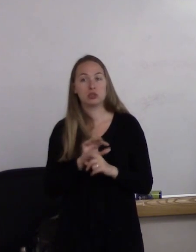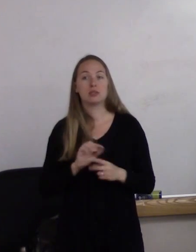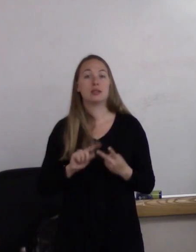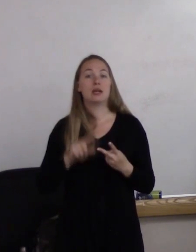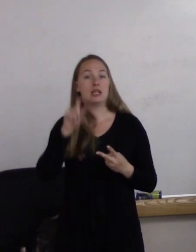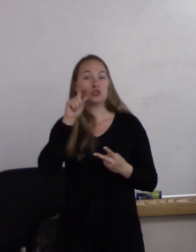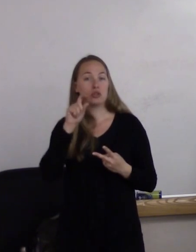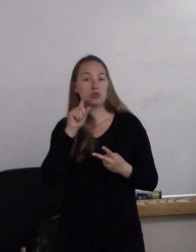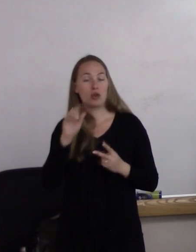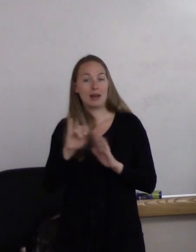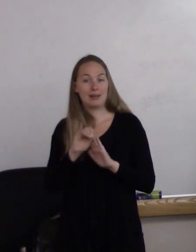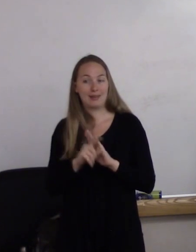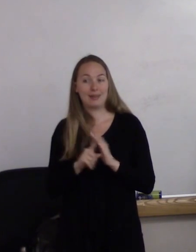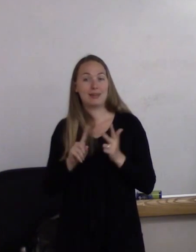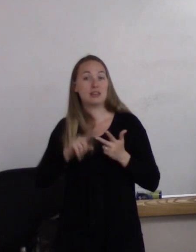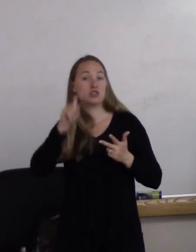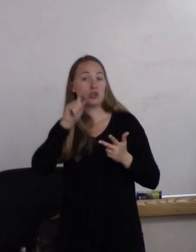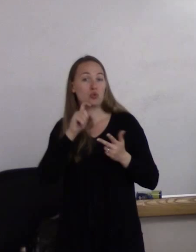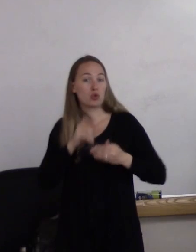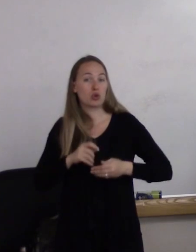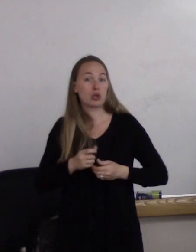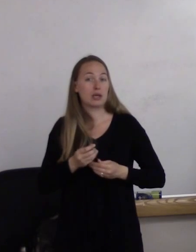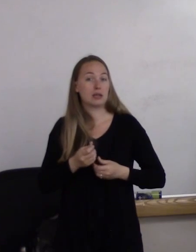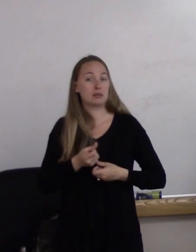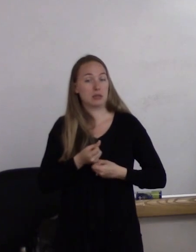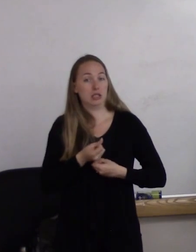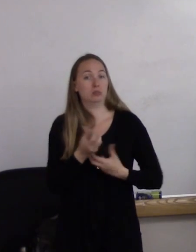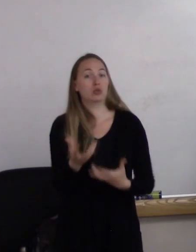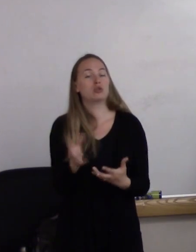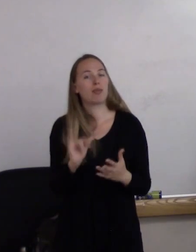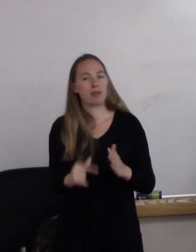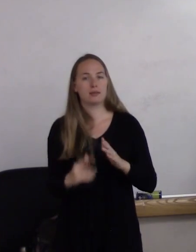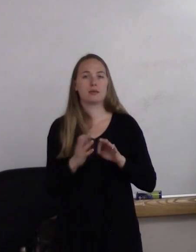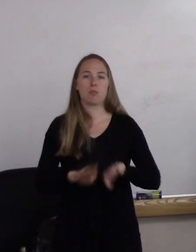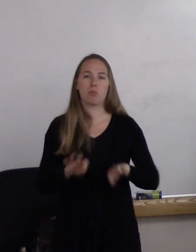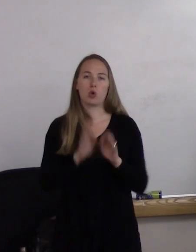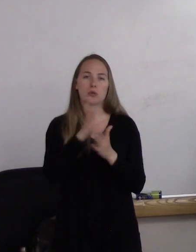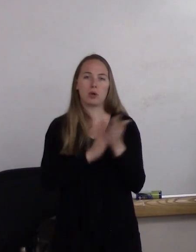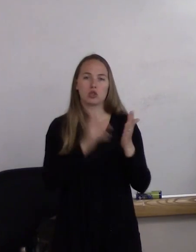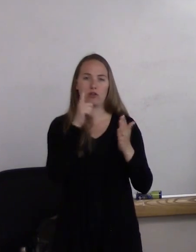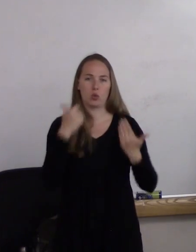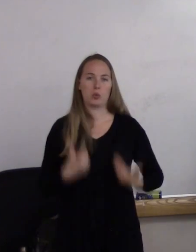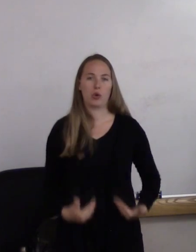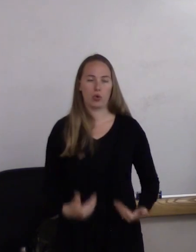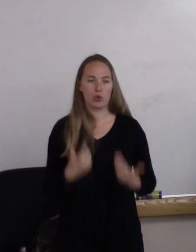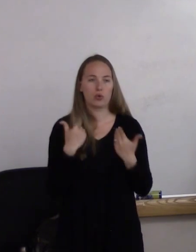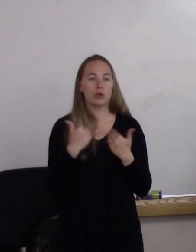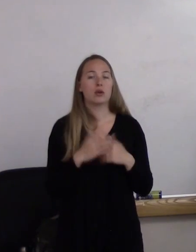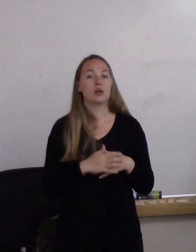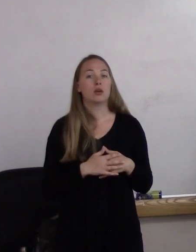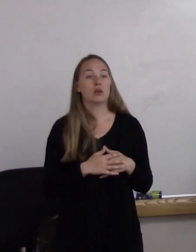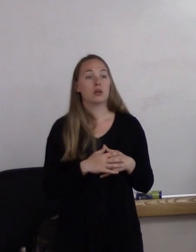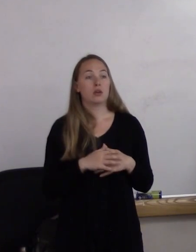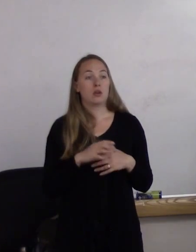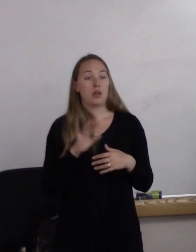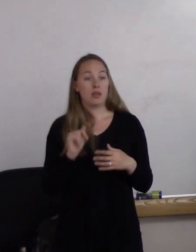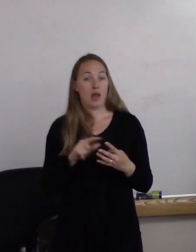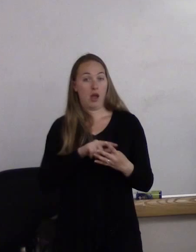are all important parts of who we are, and we use that four framework